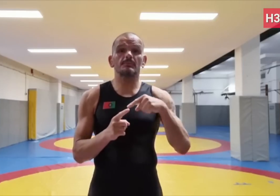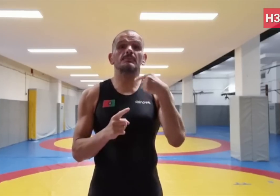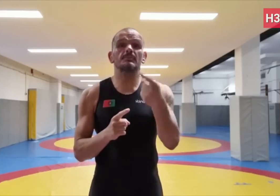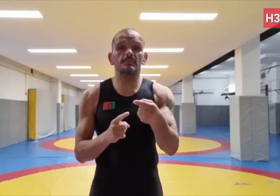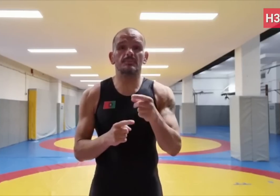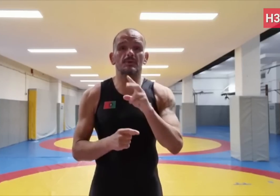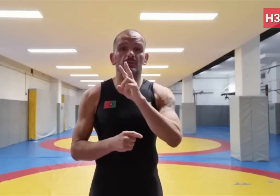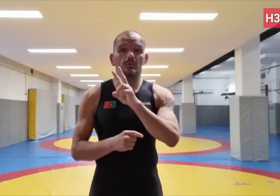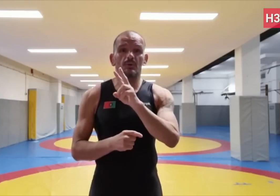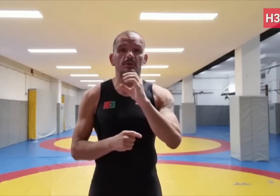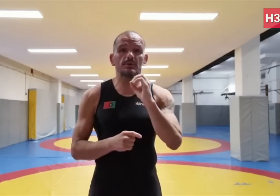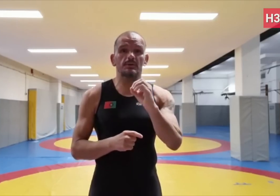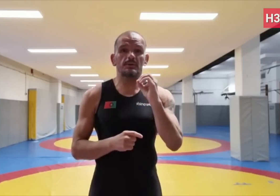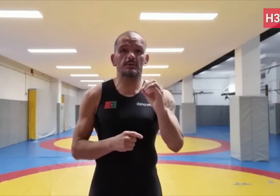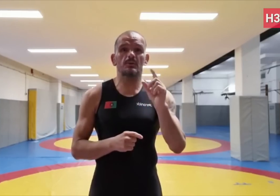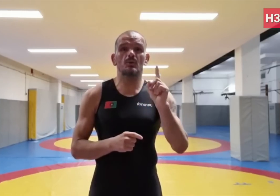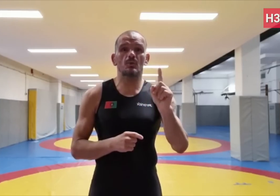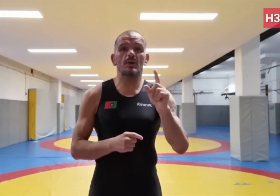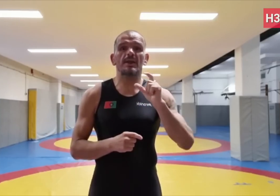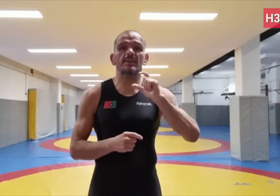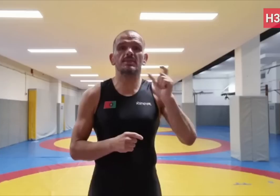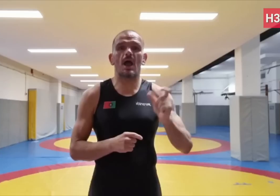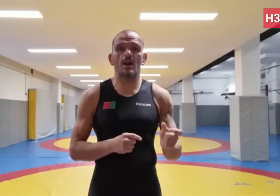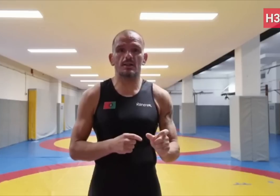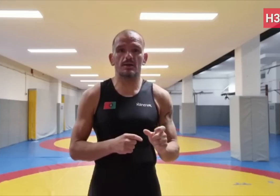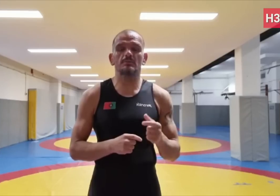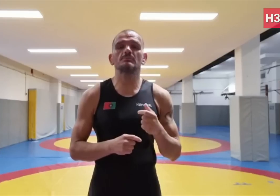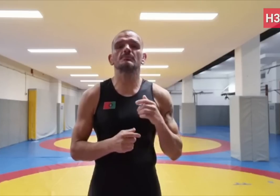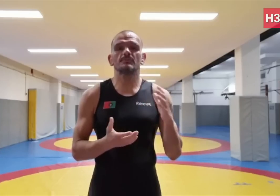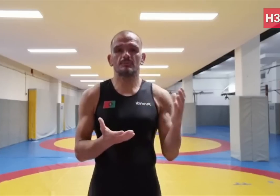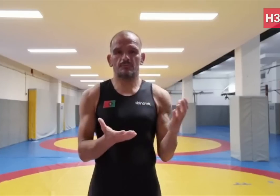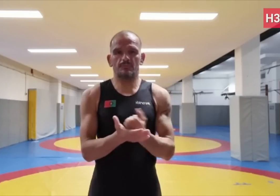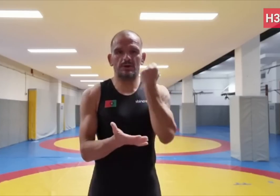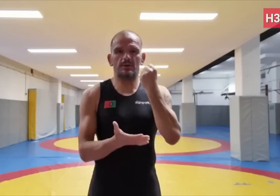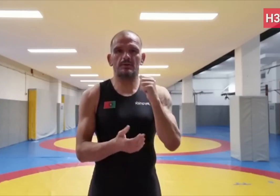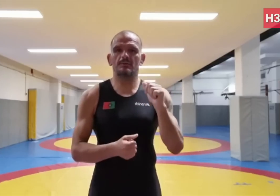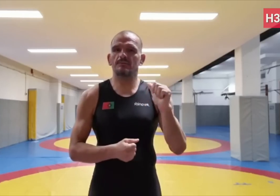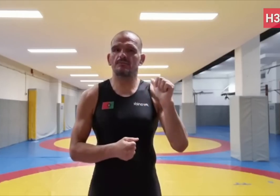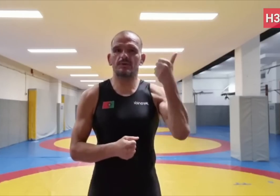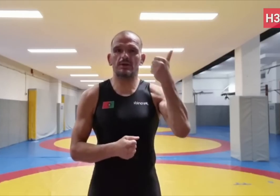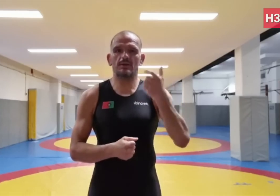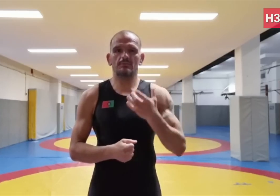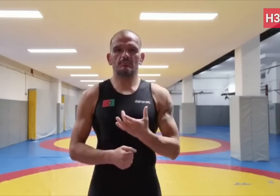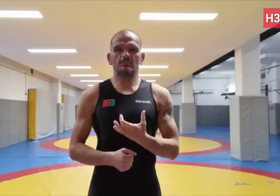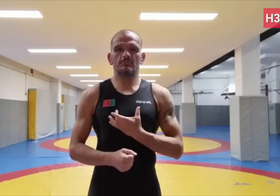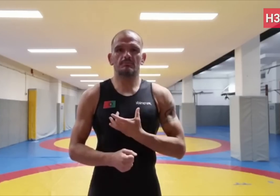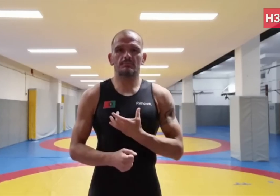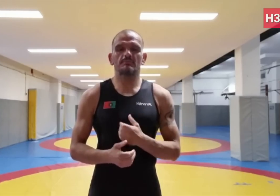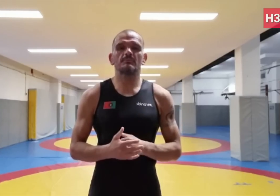Then in 2001 in Rome, Italy, I won my first medal.